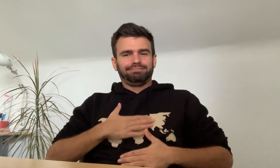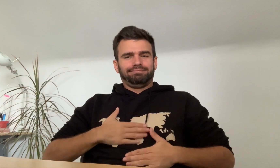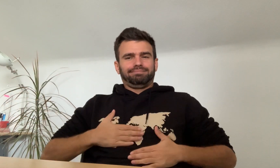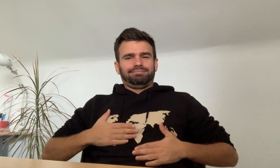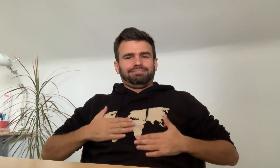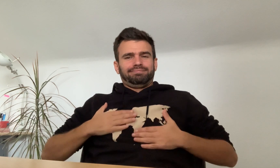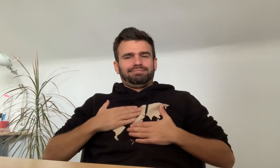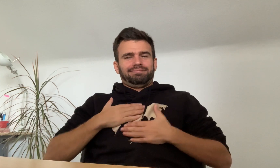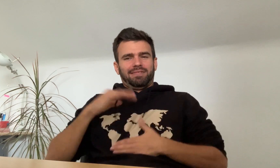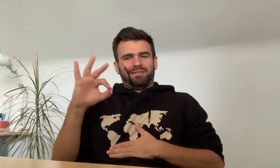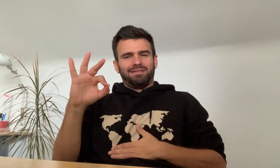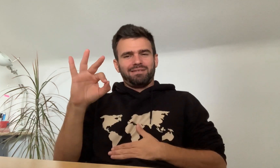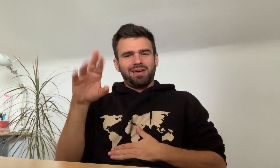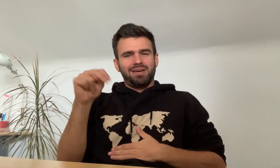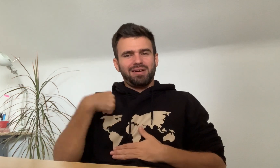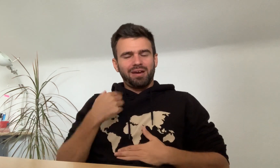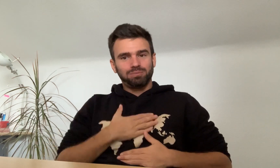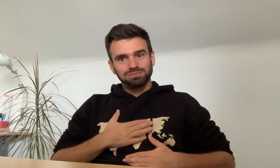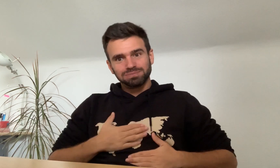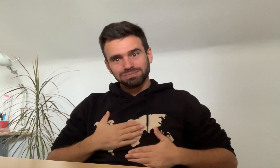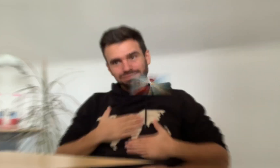I had fun!